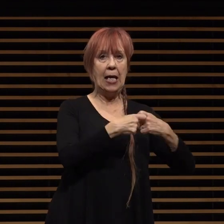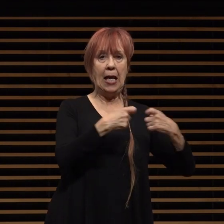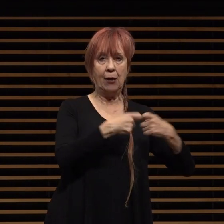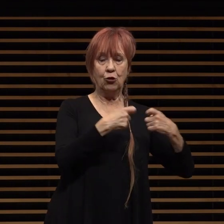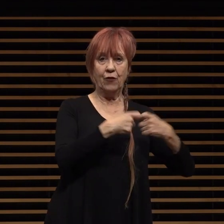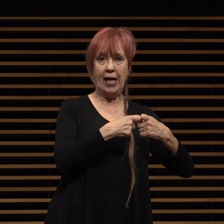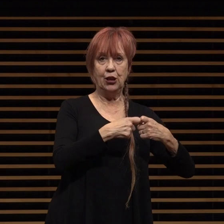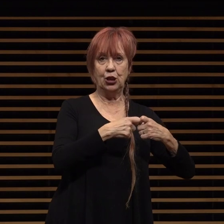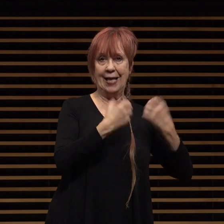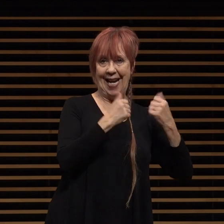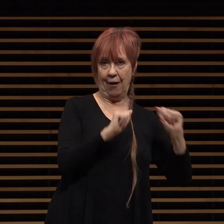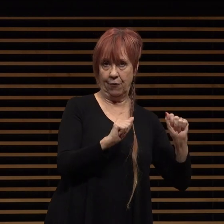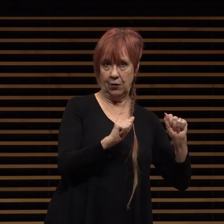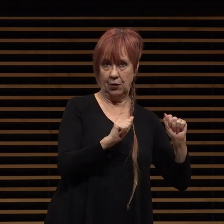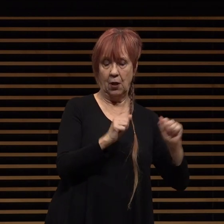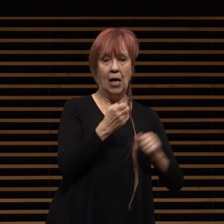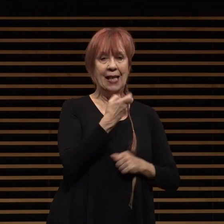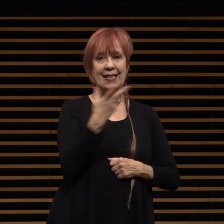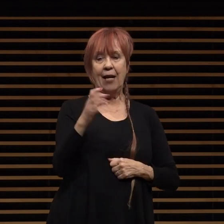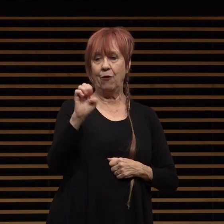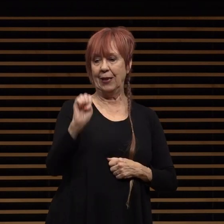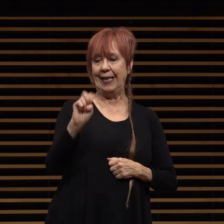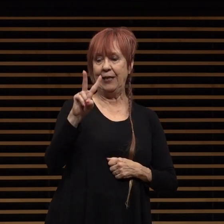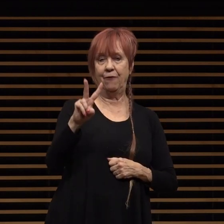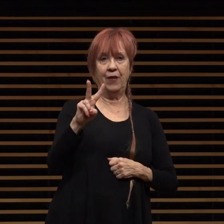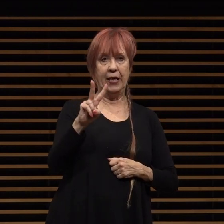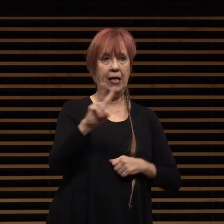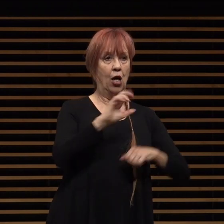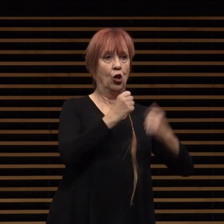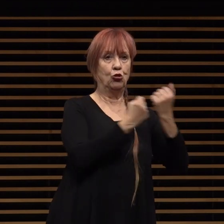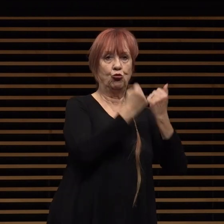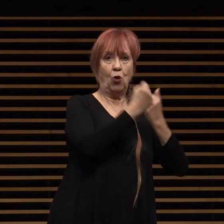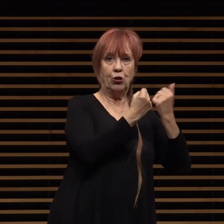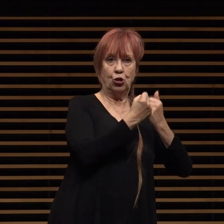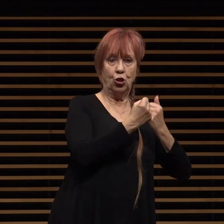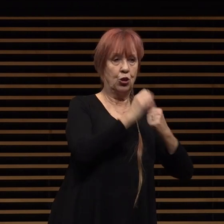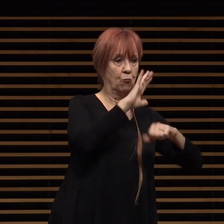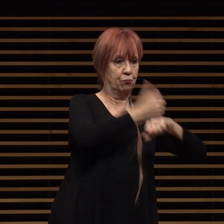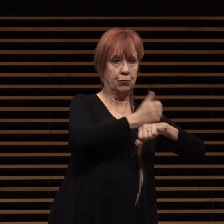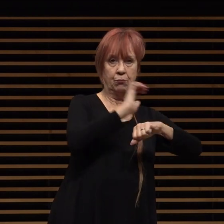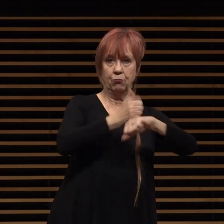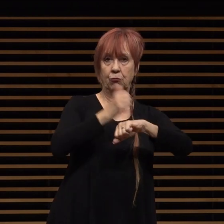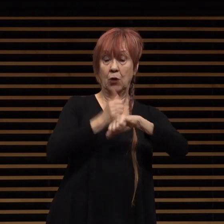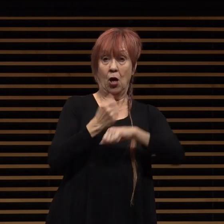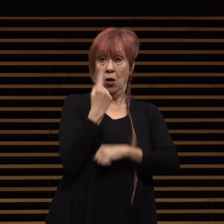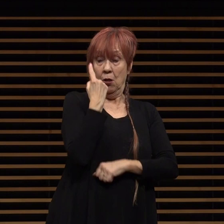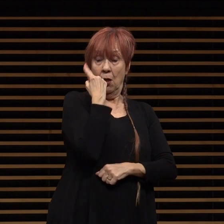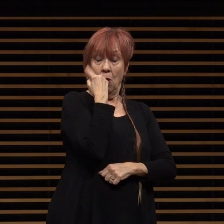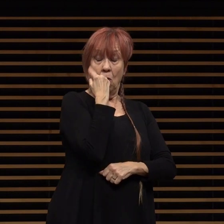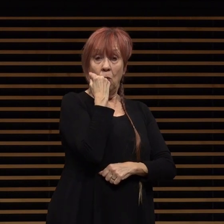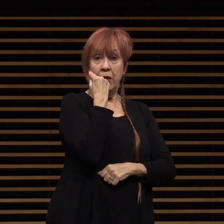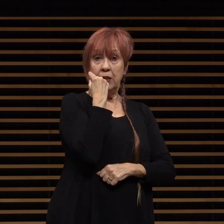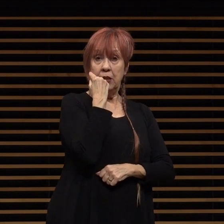with several ev infrastructure expansion